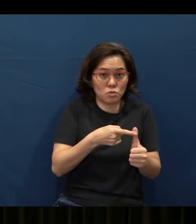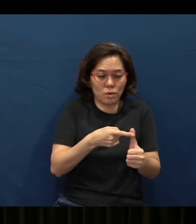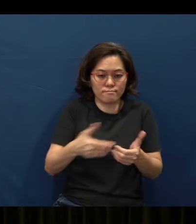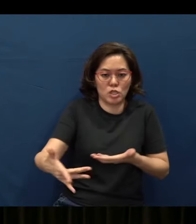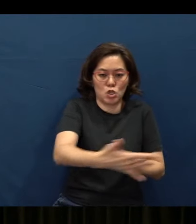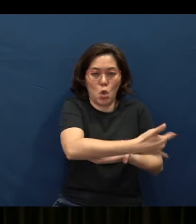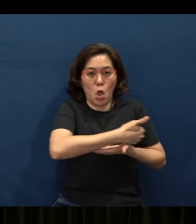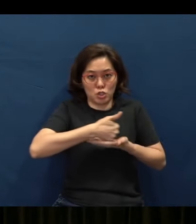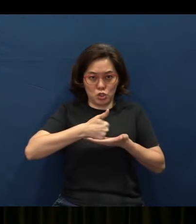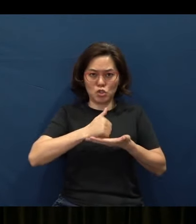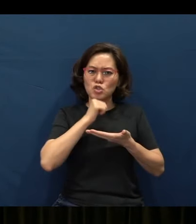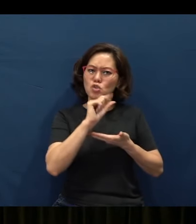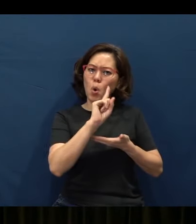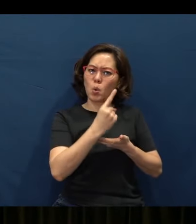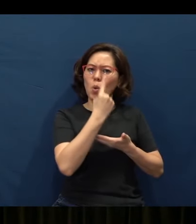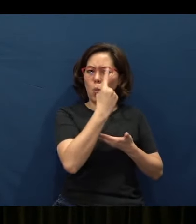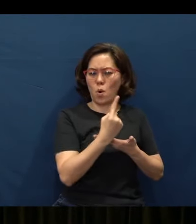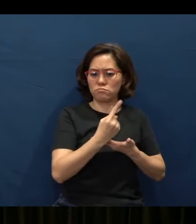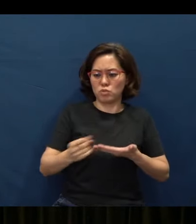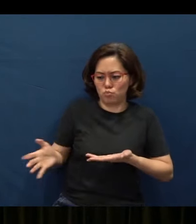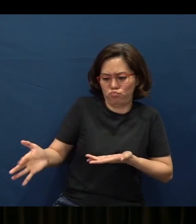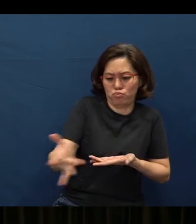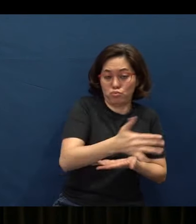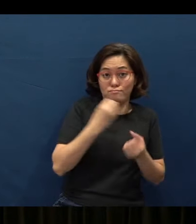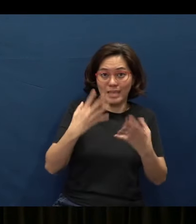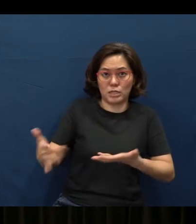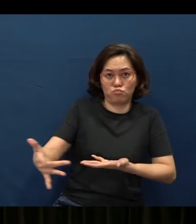It's not one proverb - it’s a collection of many proverbs,